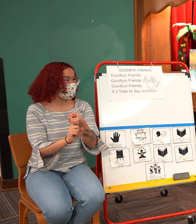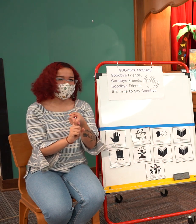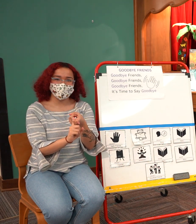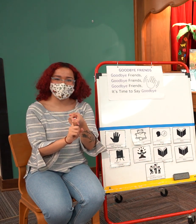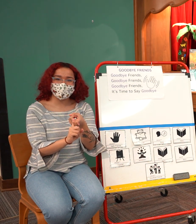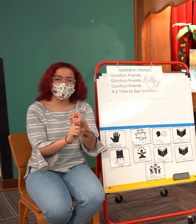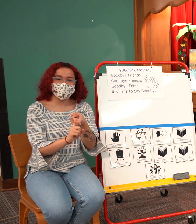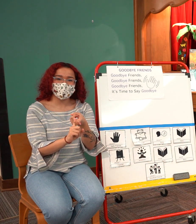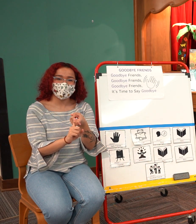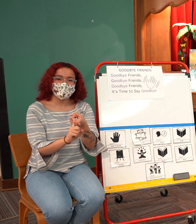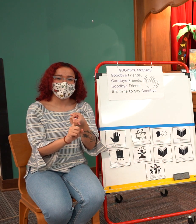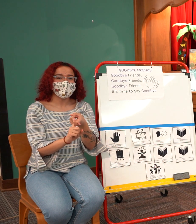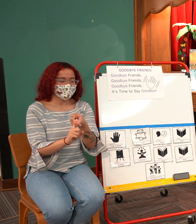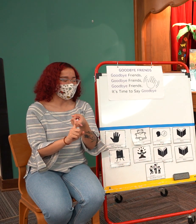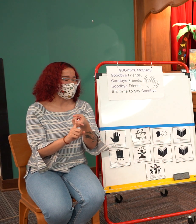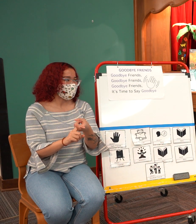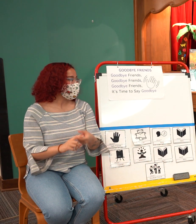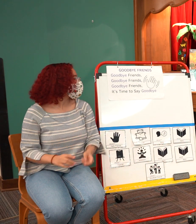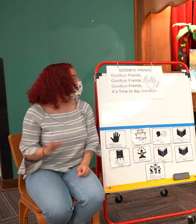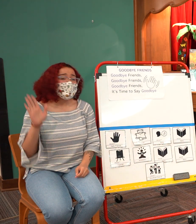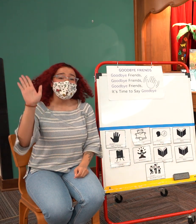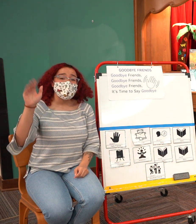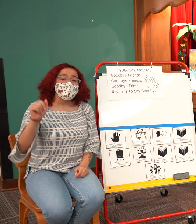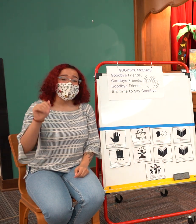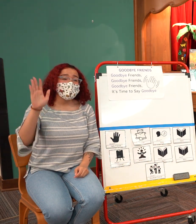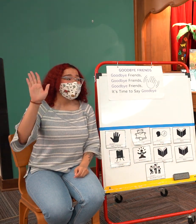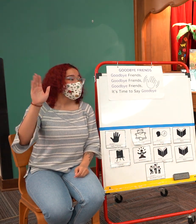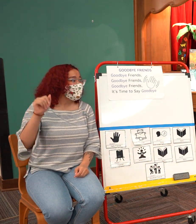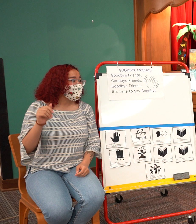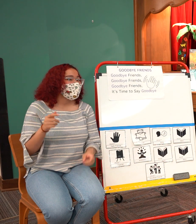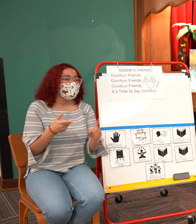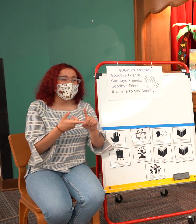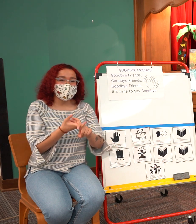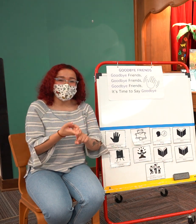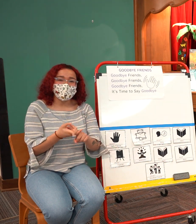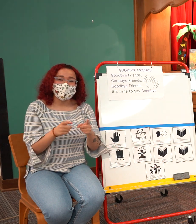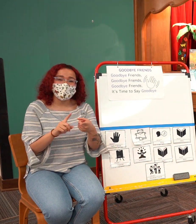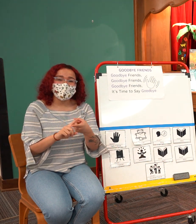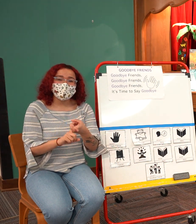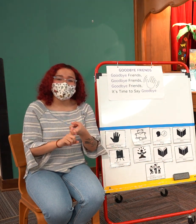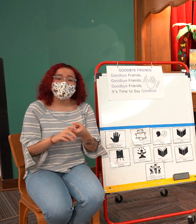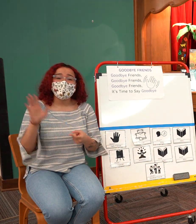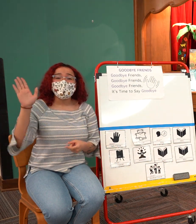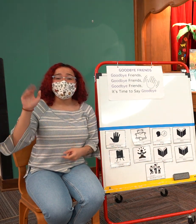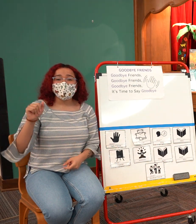and he will end with our goodbye friends son and so this song uh just uses two signs in